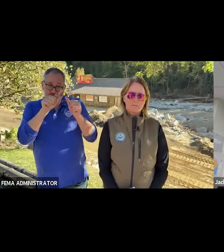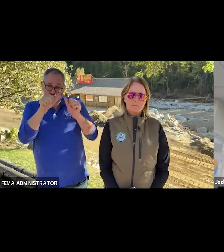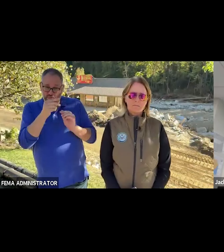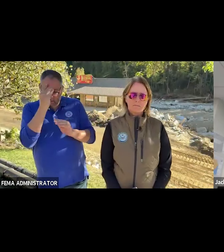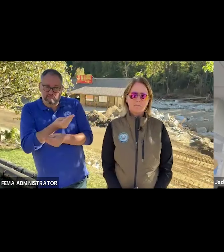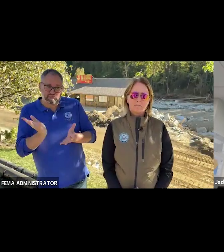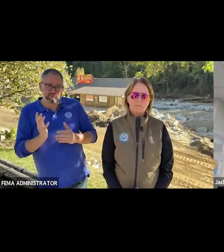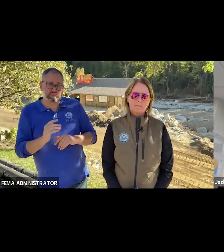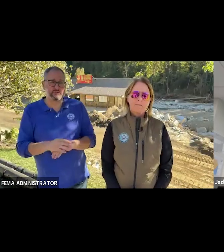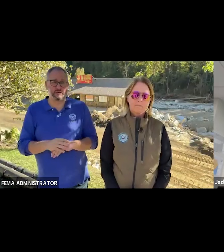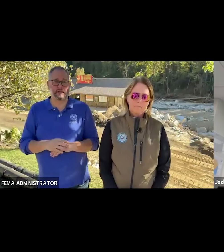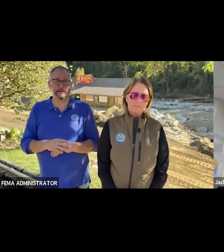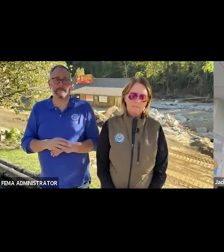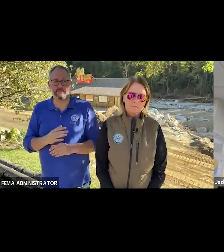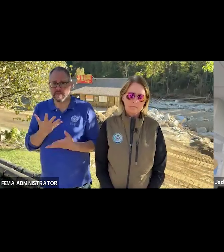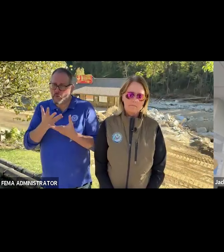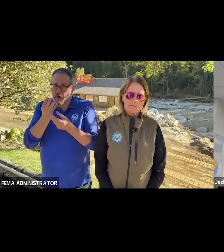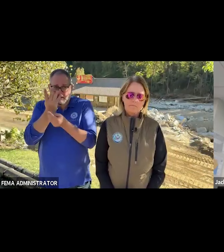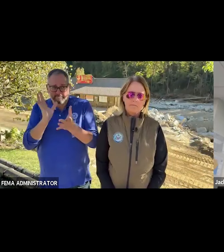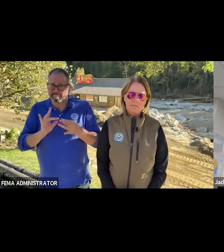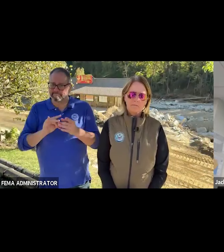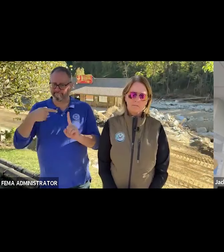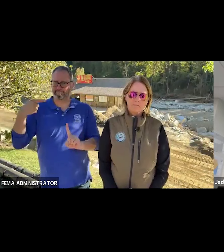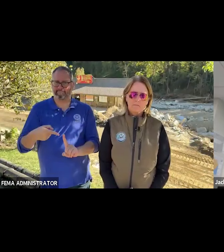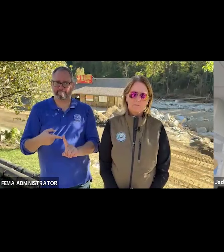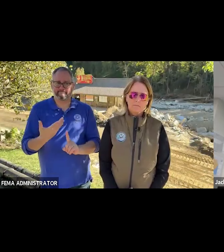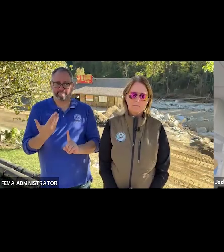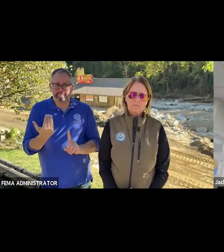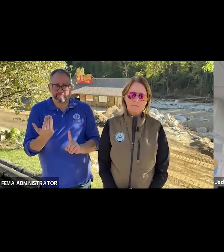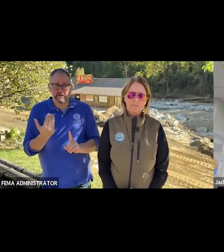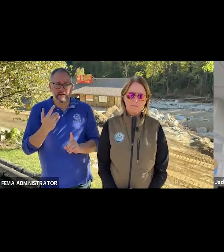what does it say about the sort of where we are in the environment where INA has to issue